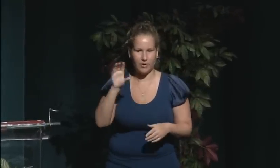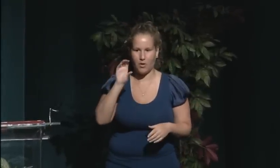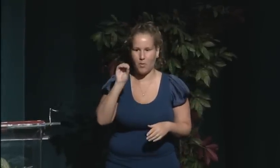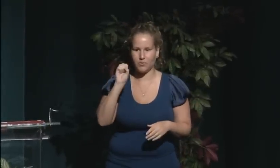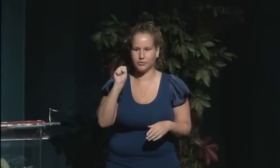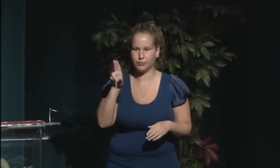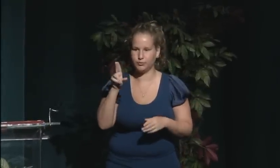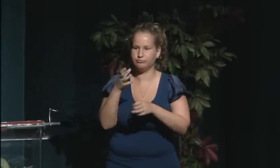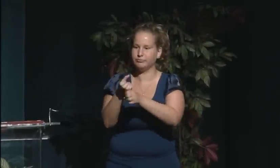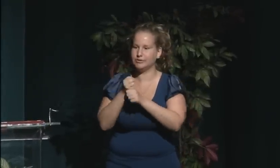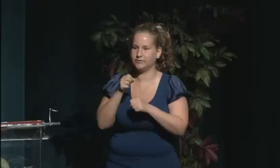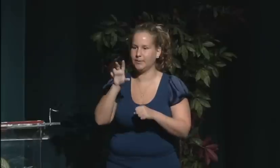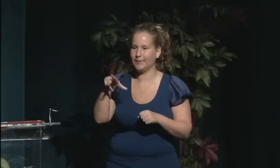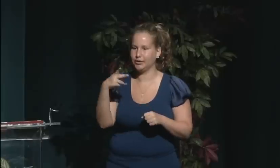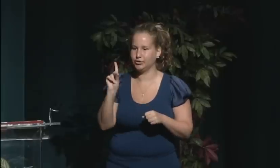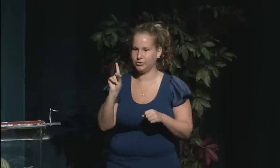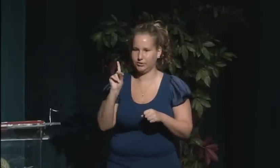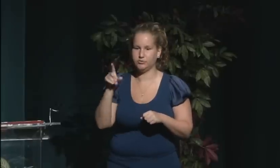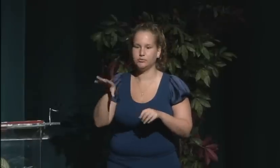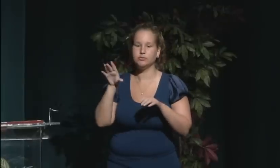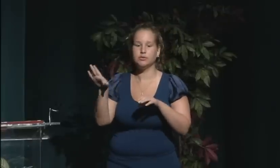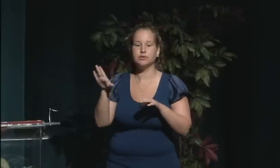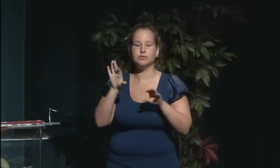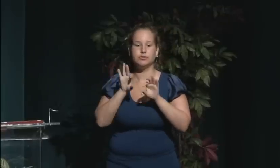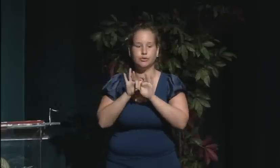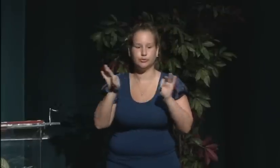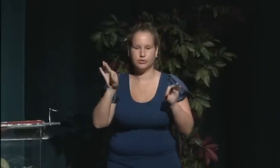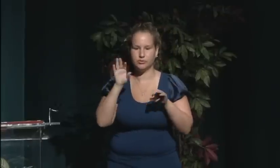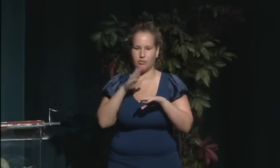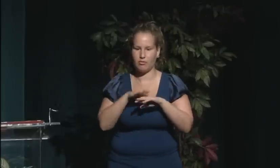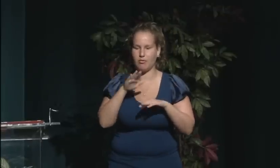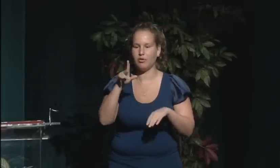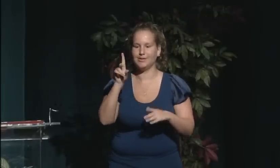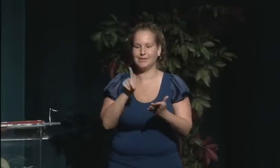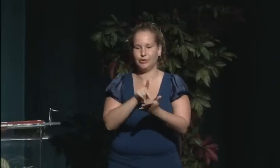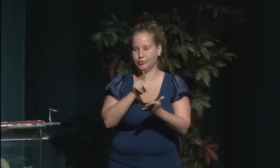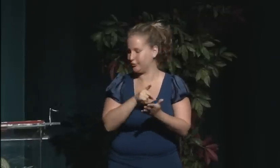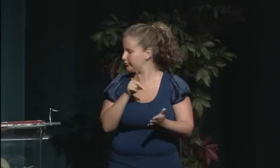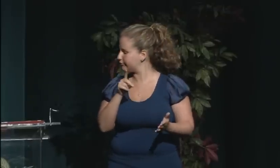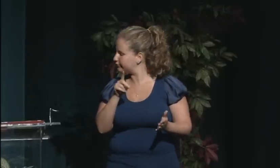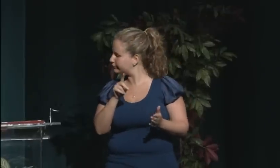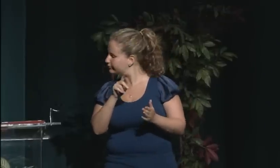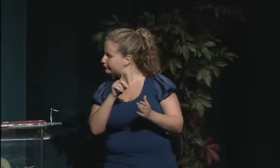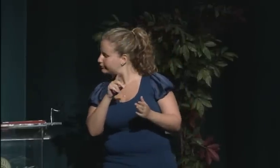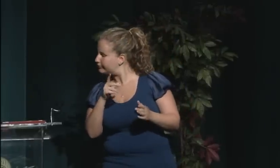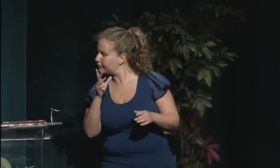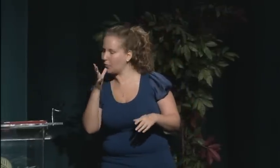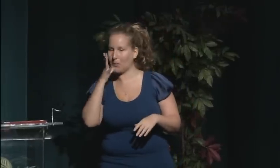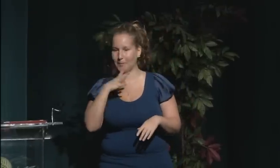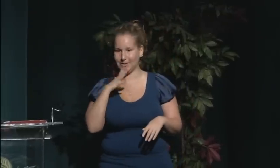and earned his doctoral degree from Ohio State University.